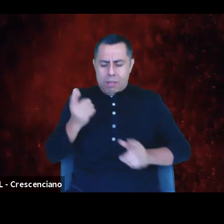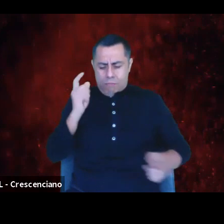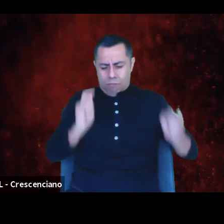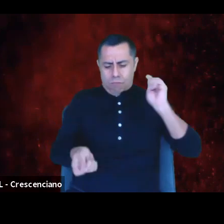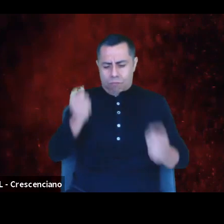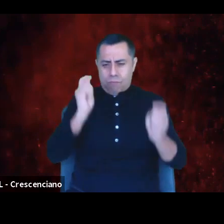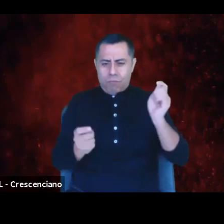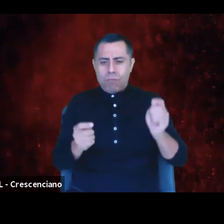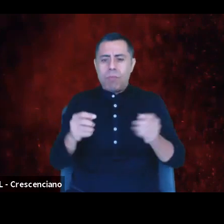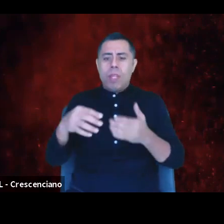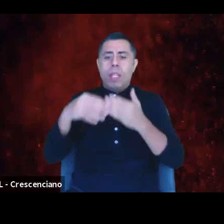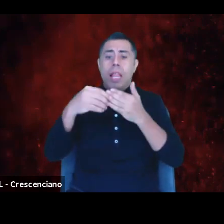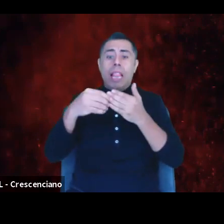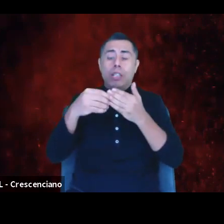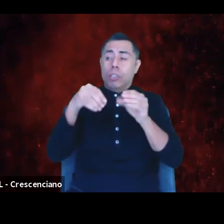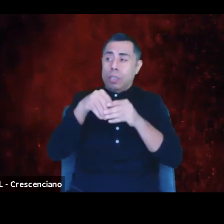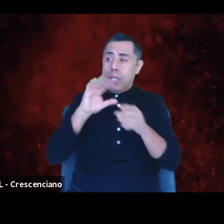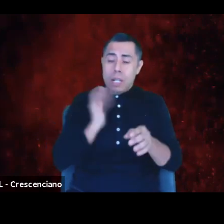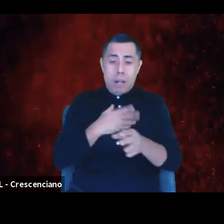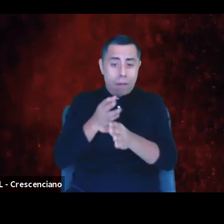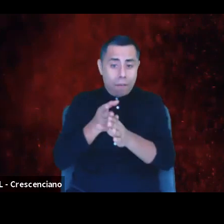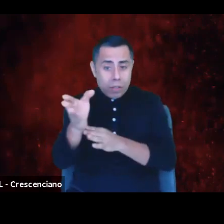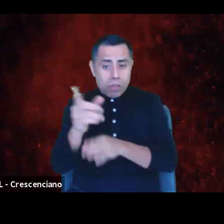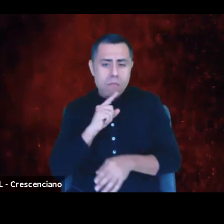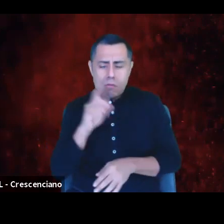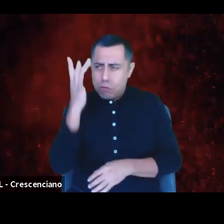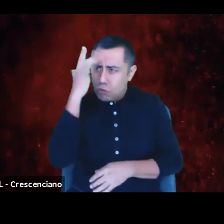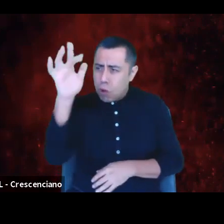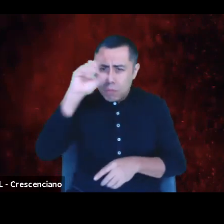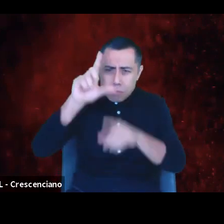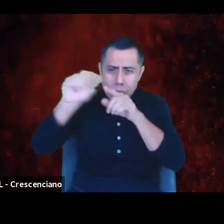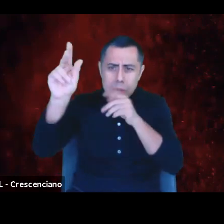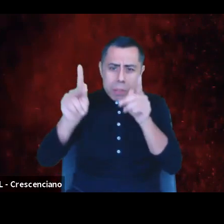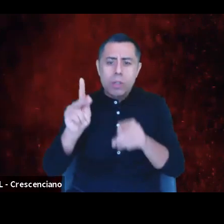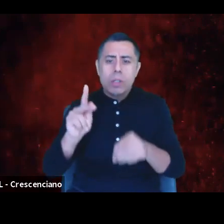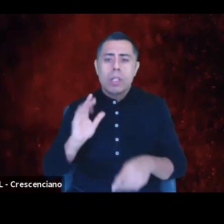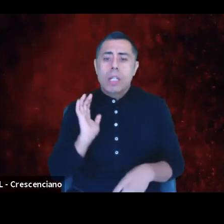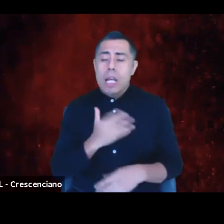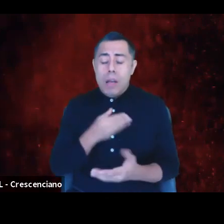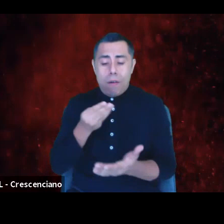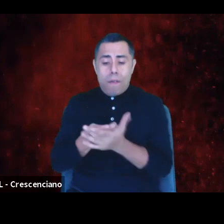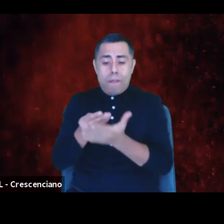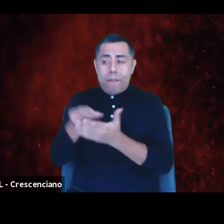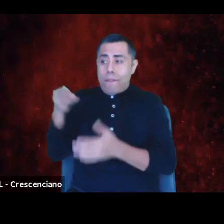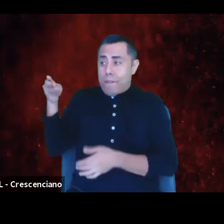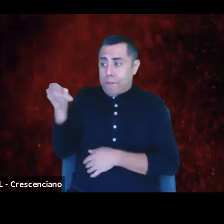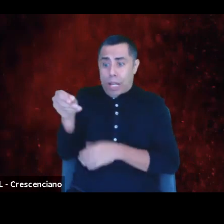of problem-solving, sharp-minded individuals that our funders and our communities have entrusted with their support.